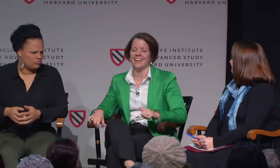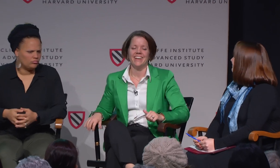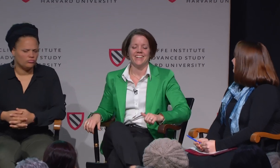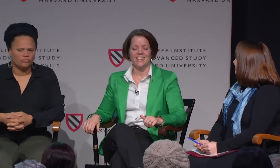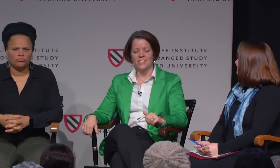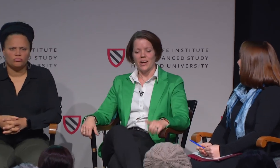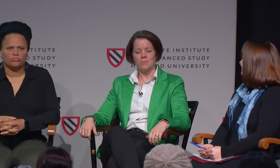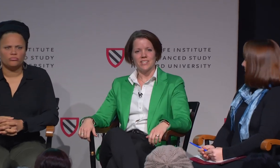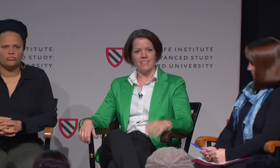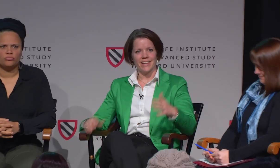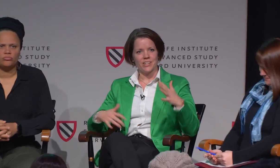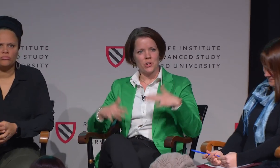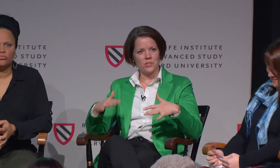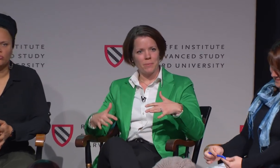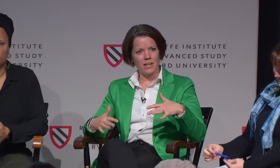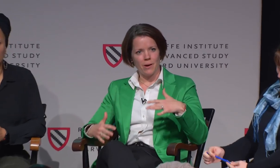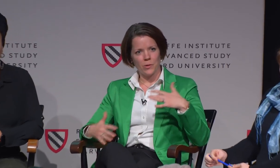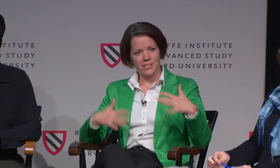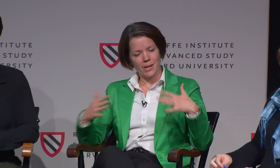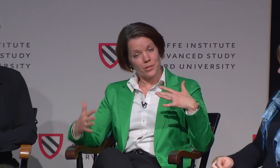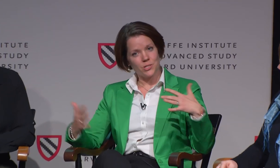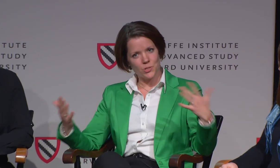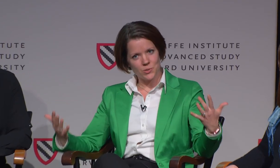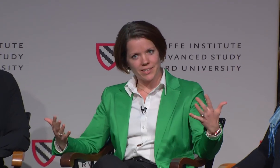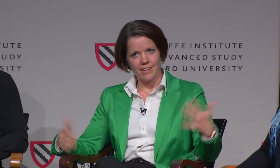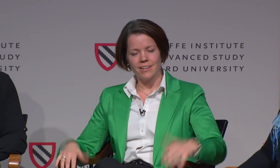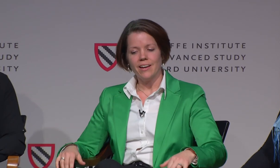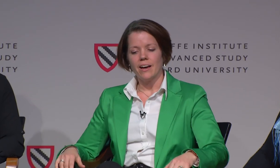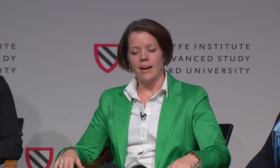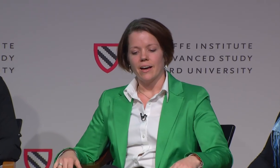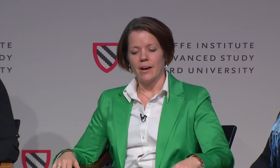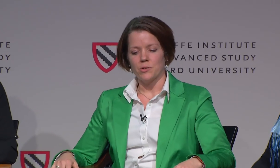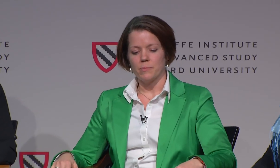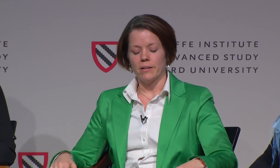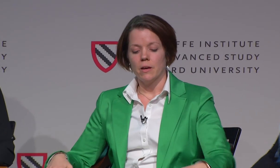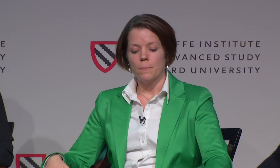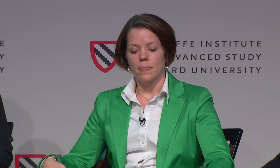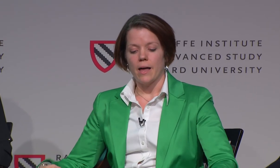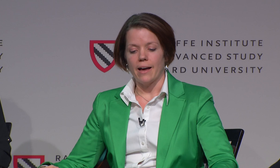Sorry, I'm just having that internal debate about which language to choose again. How to respond.